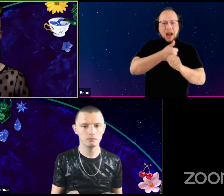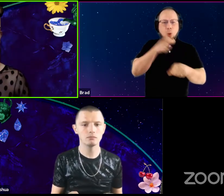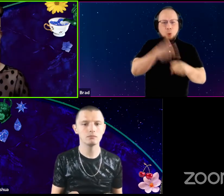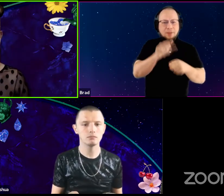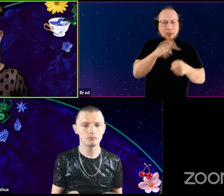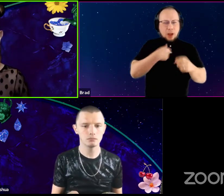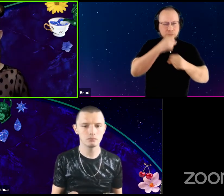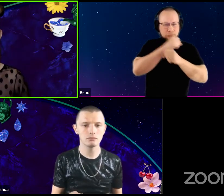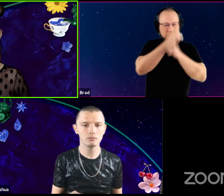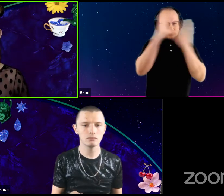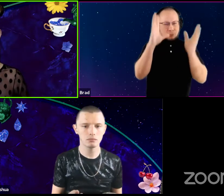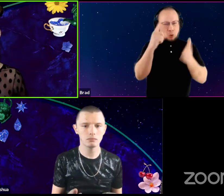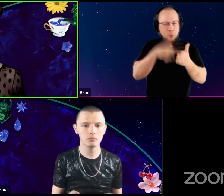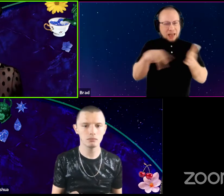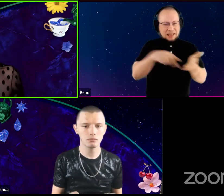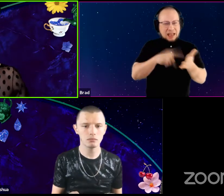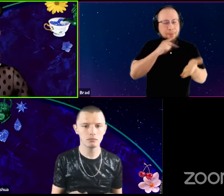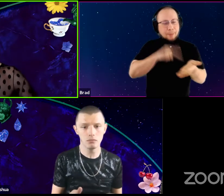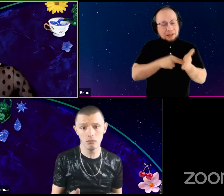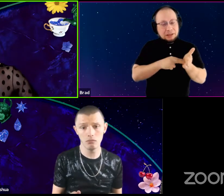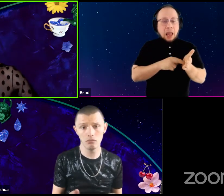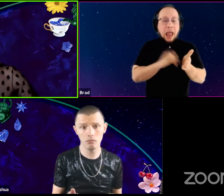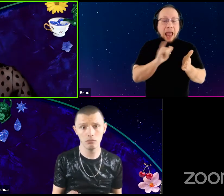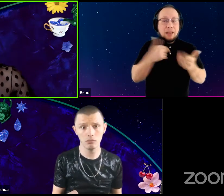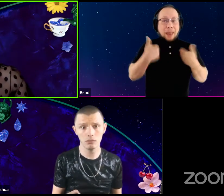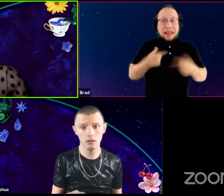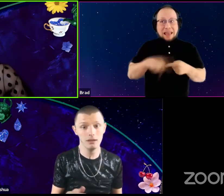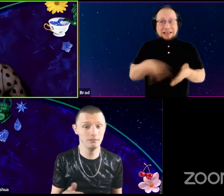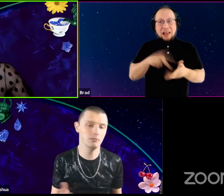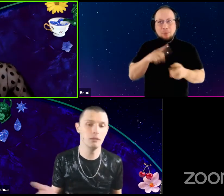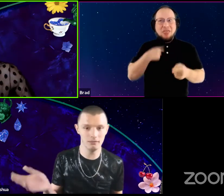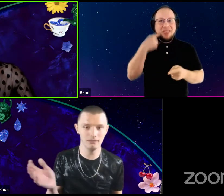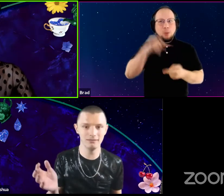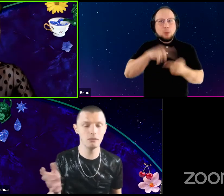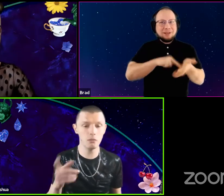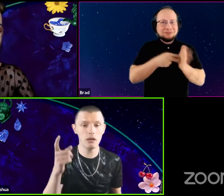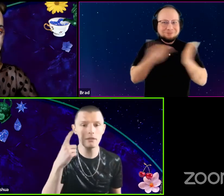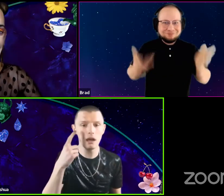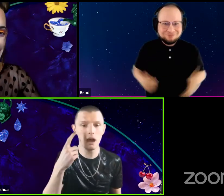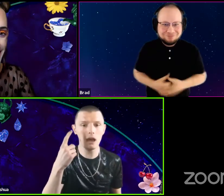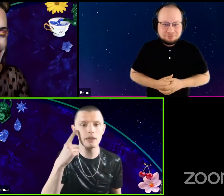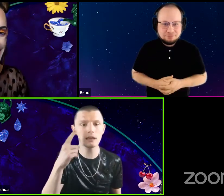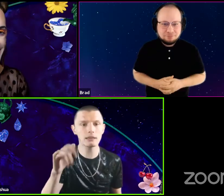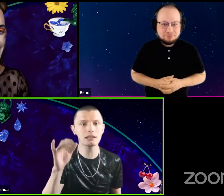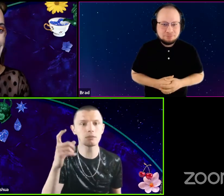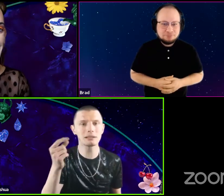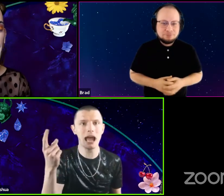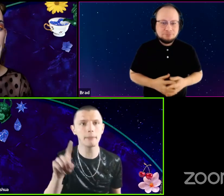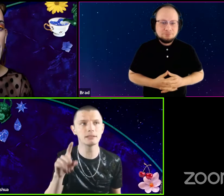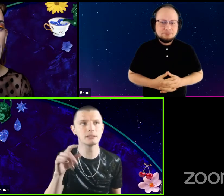of what a dance is, as someone who cannot do it myself. Oh well, I think that's what happens with signing is